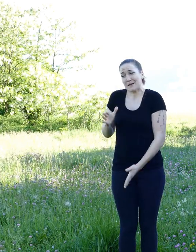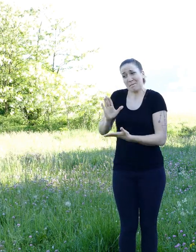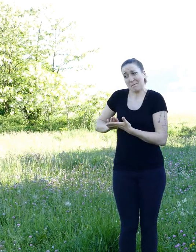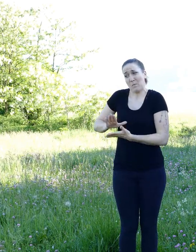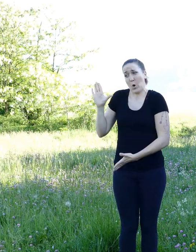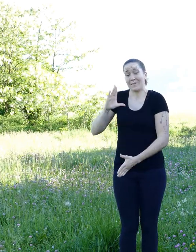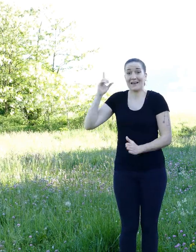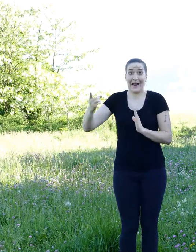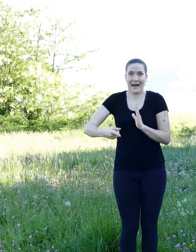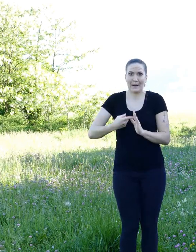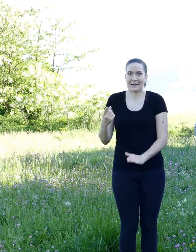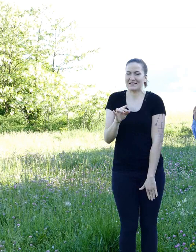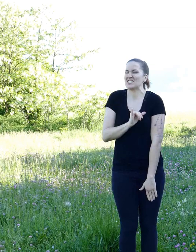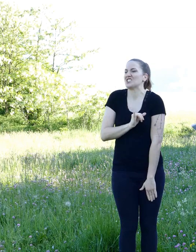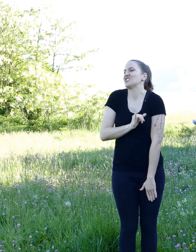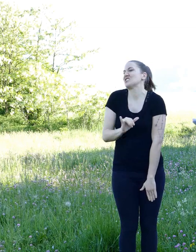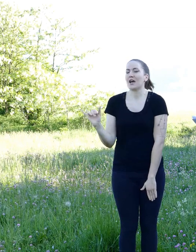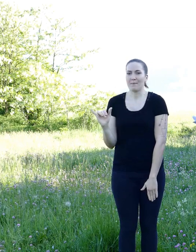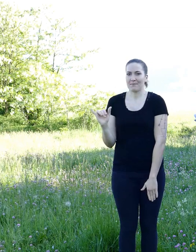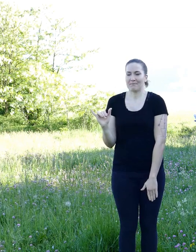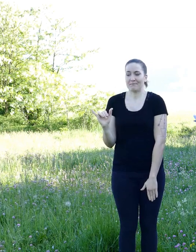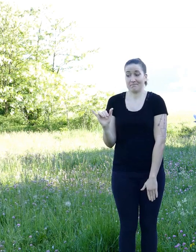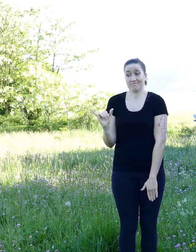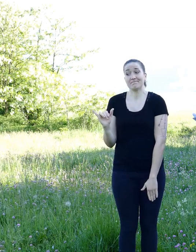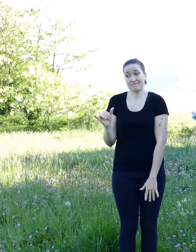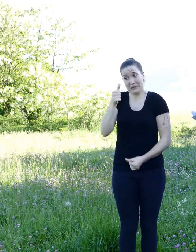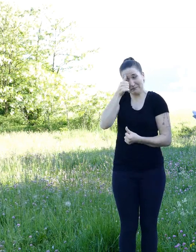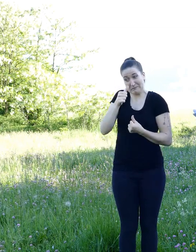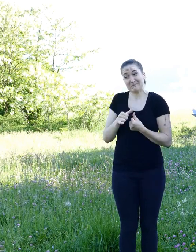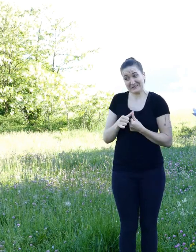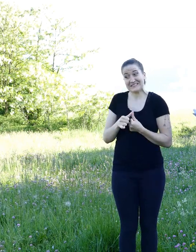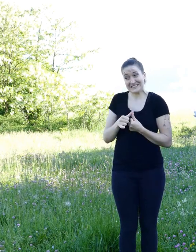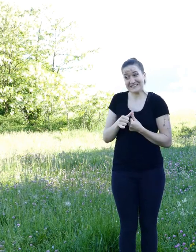will not happen again, and that it will serve me as a lesson.